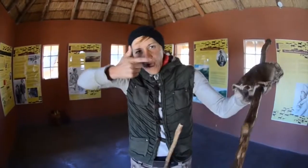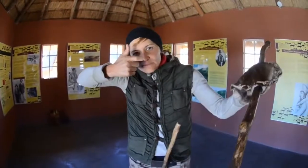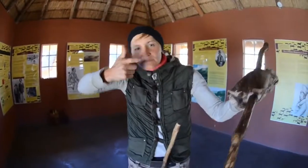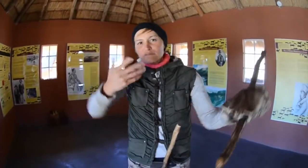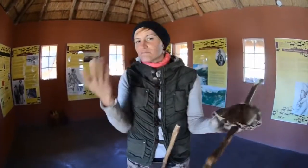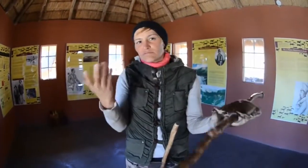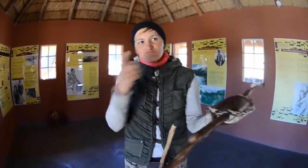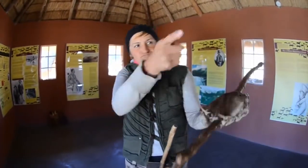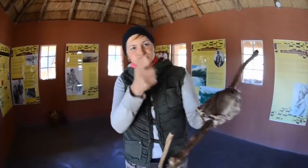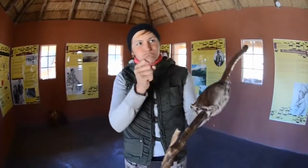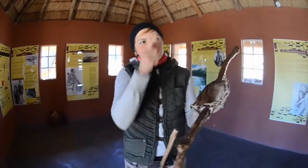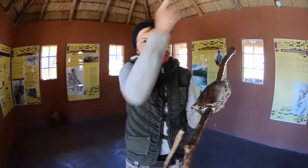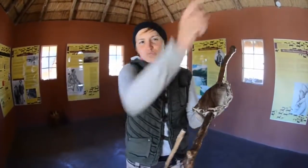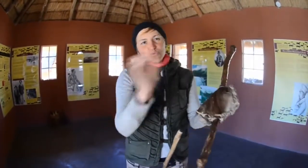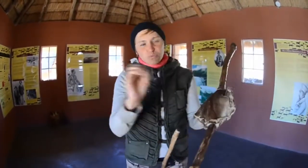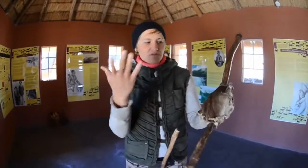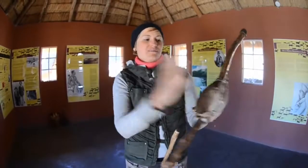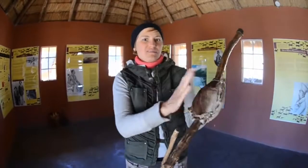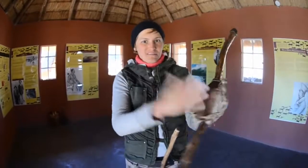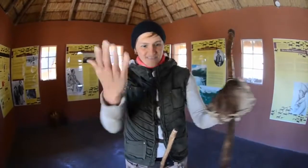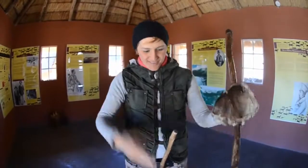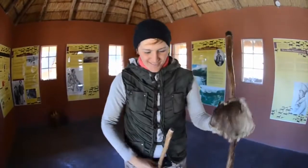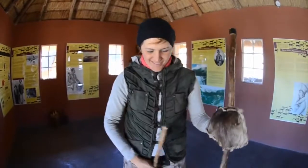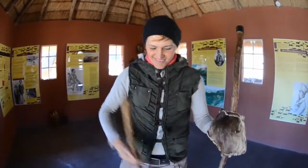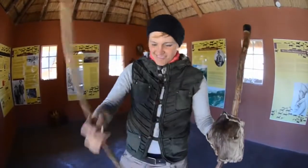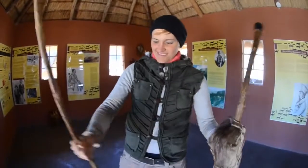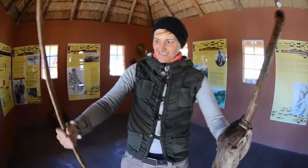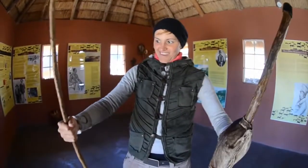There was no access to guns or cannons years ago, so weapons were created out of resources available.